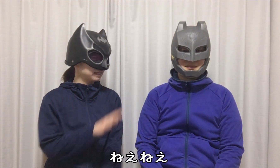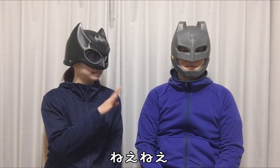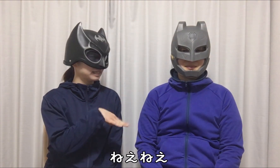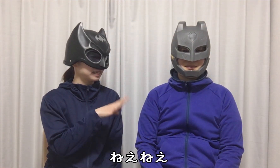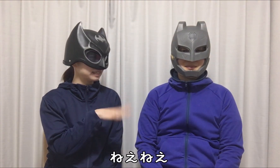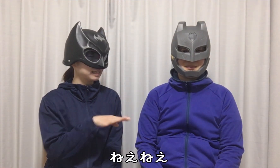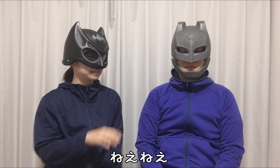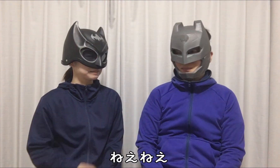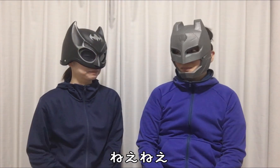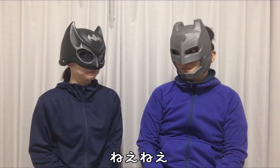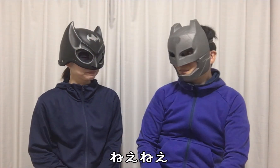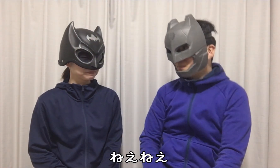Hey